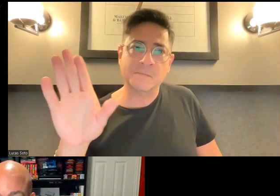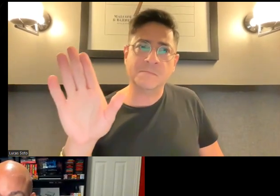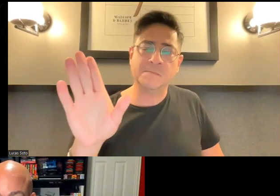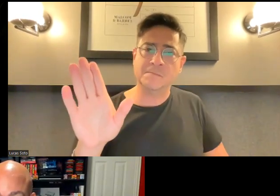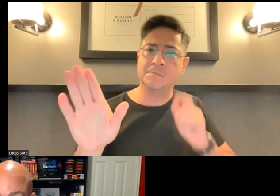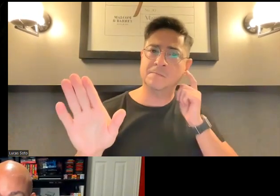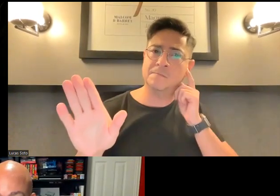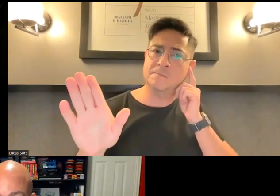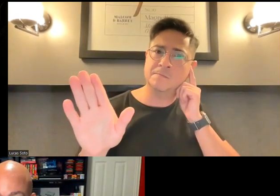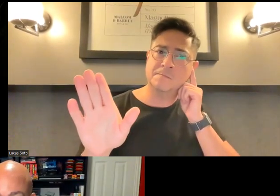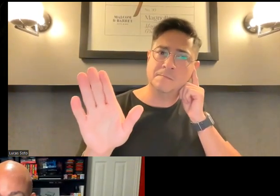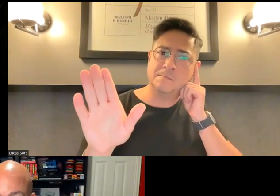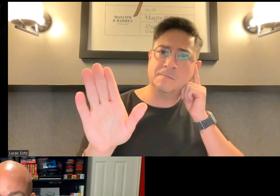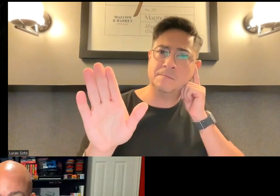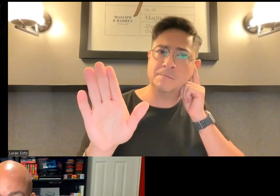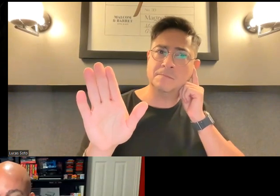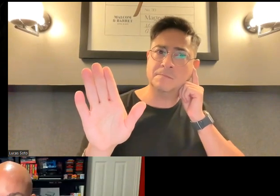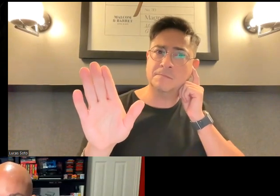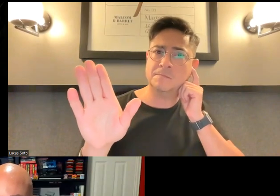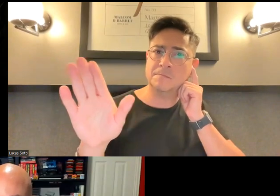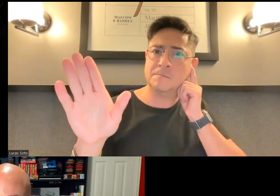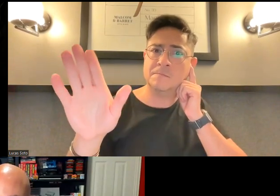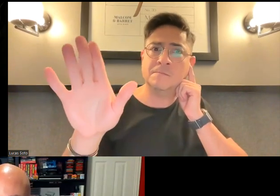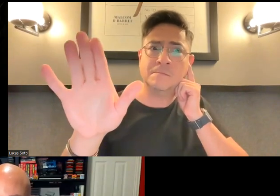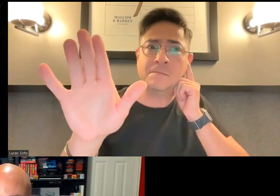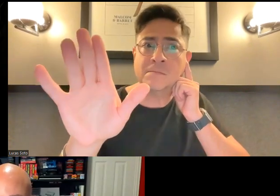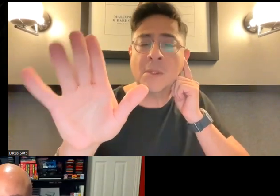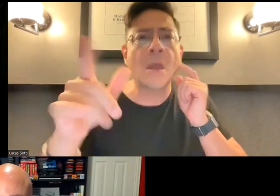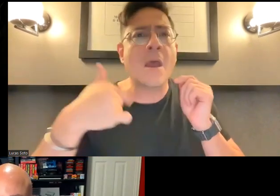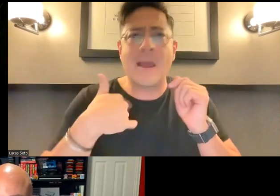of us joining together. Other thoughts or comments?